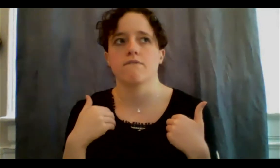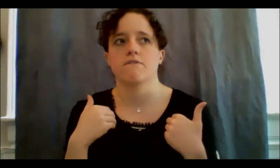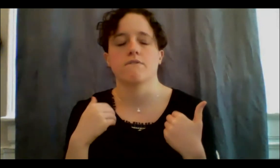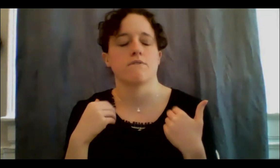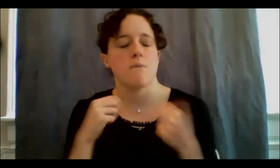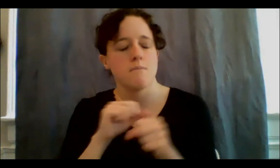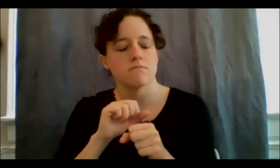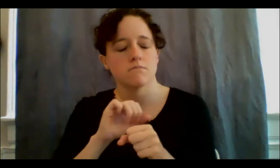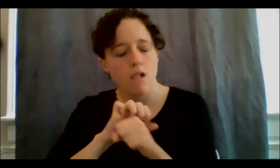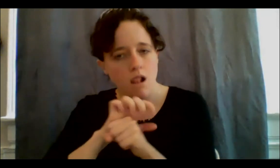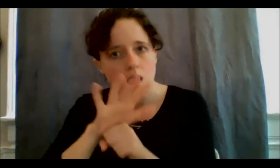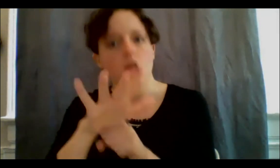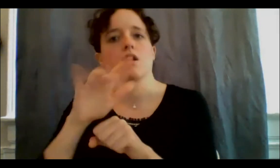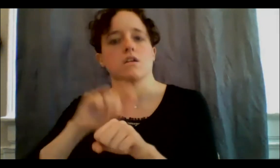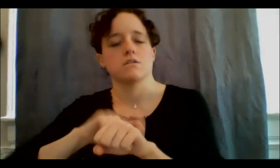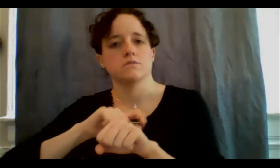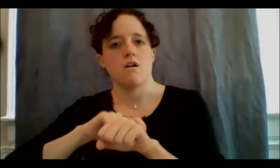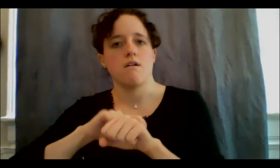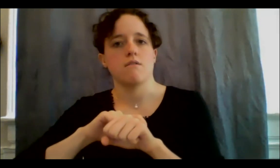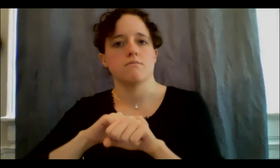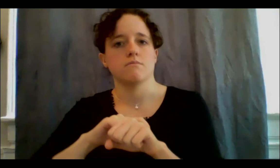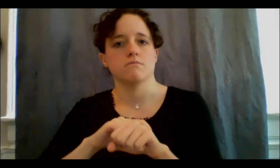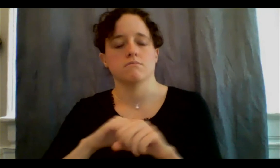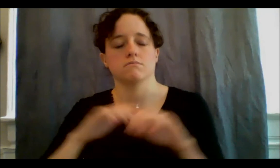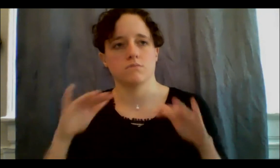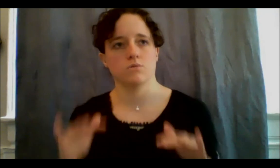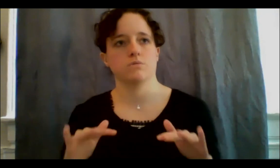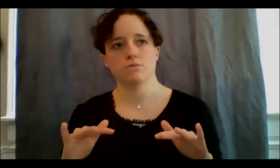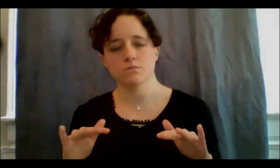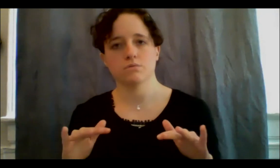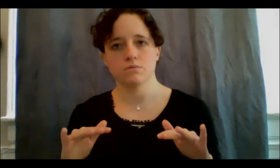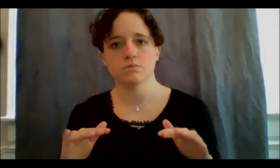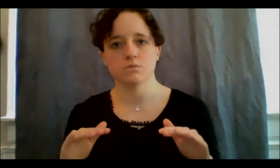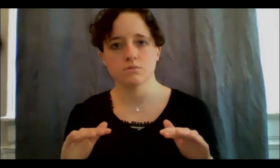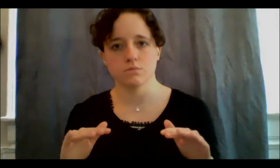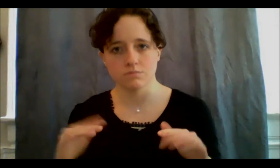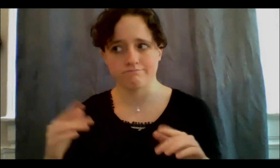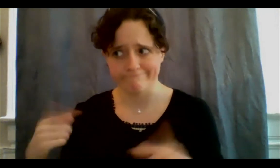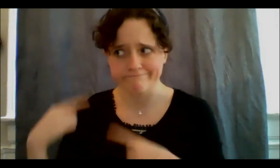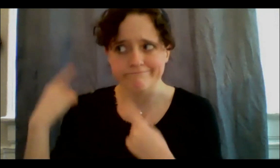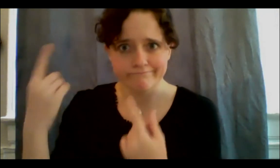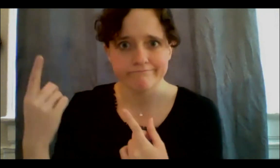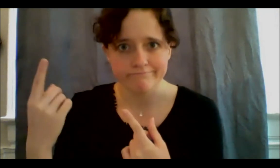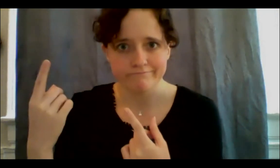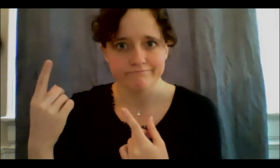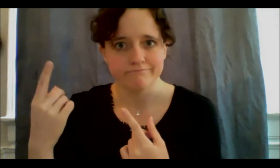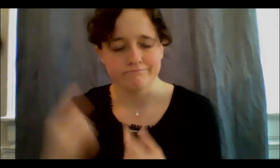very recent history, so, in a very long history. So, I— you know, I found it